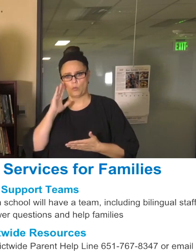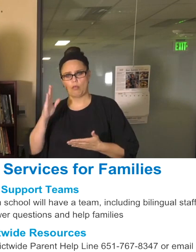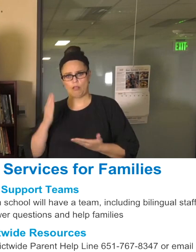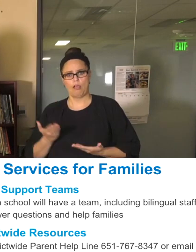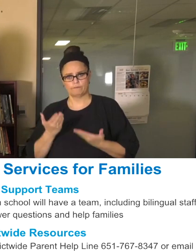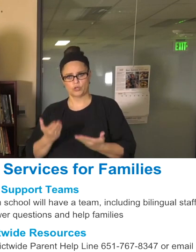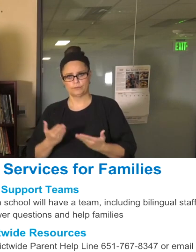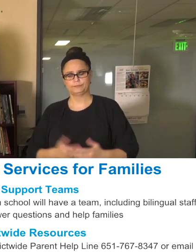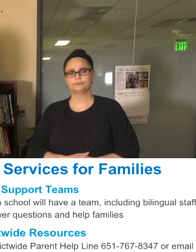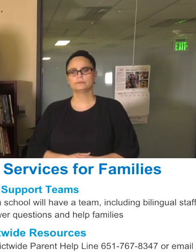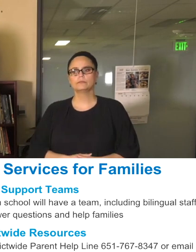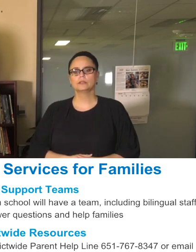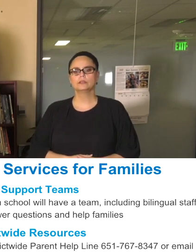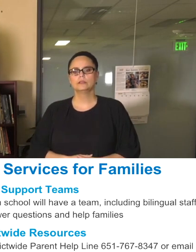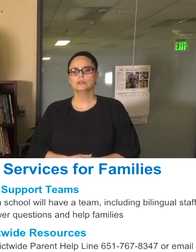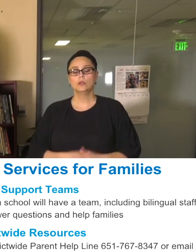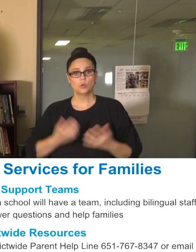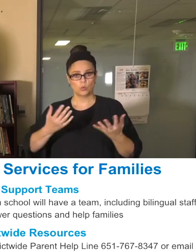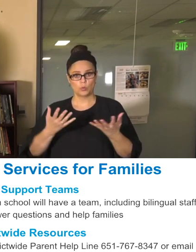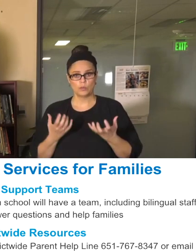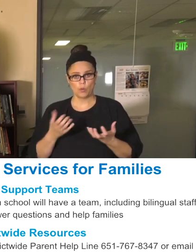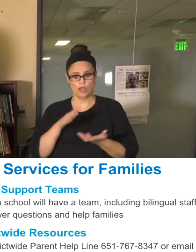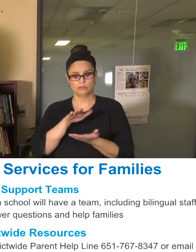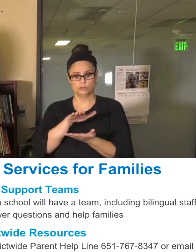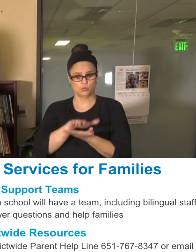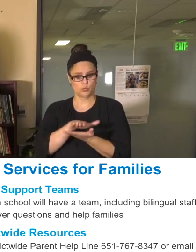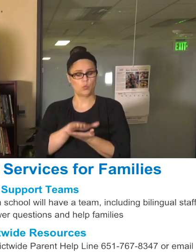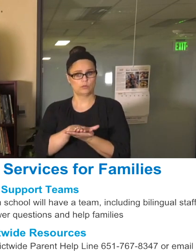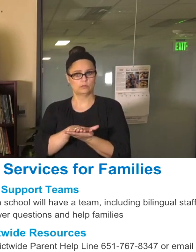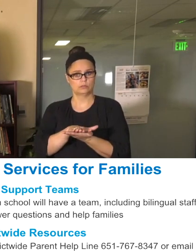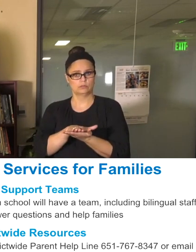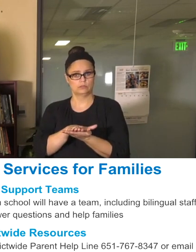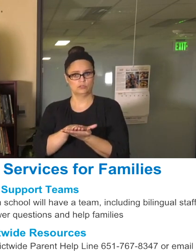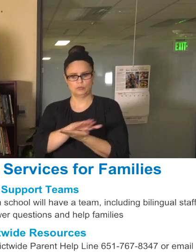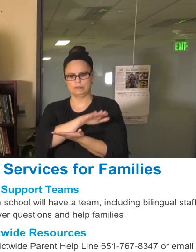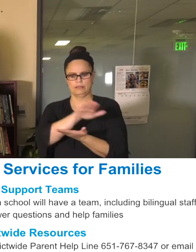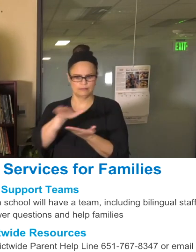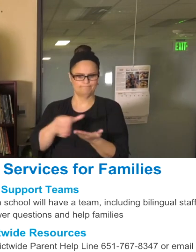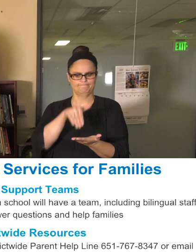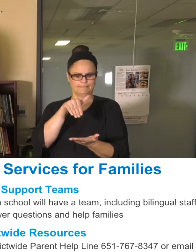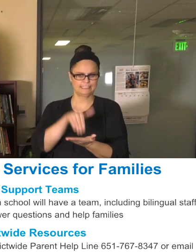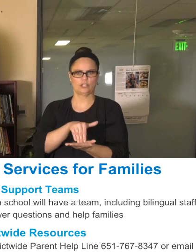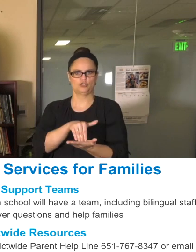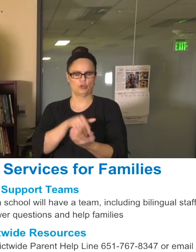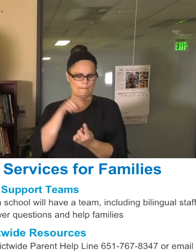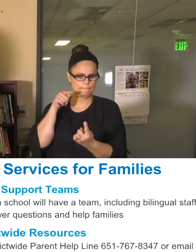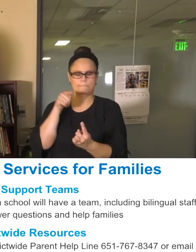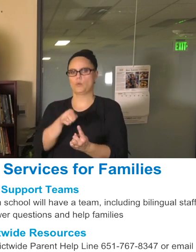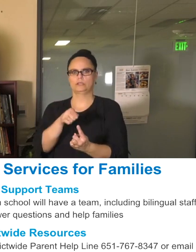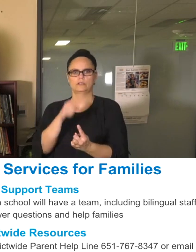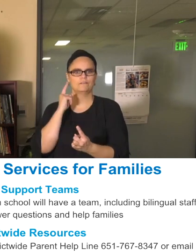First, we still want our schools to be the center of support. Those are the staff and whether it's the principals, the